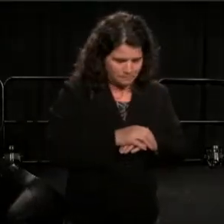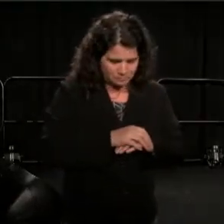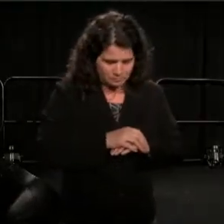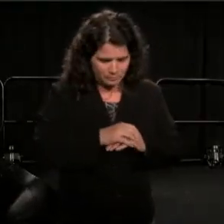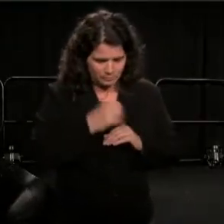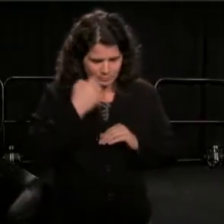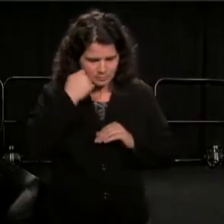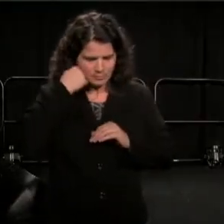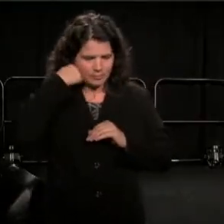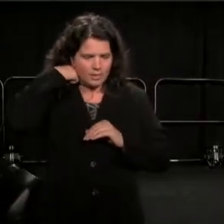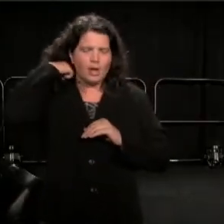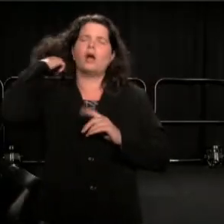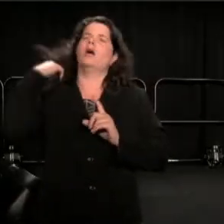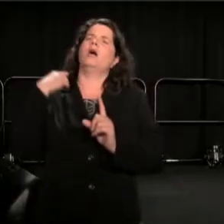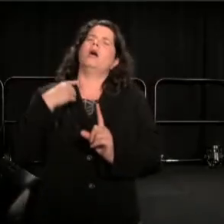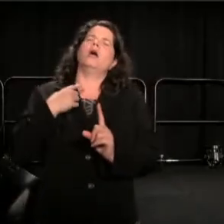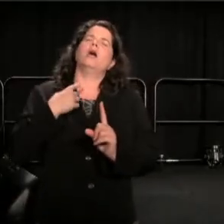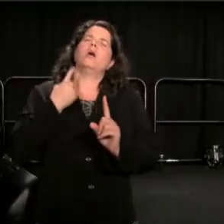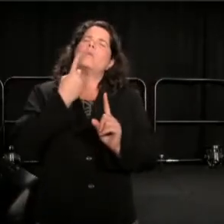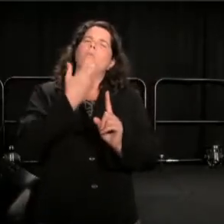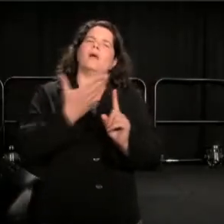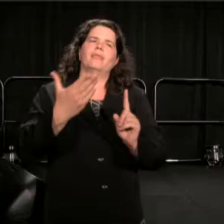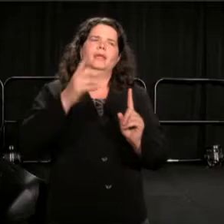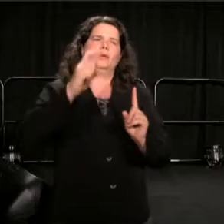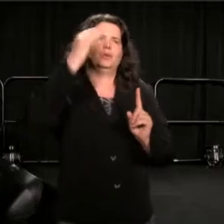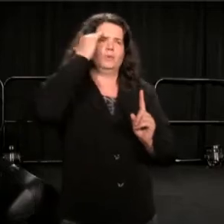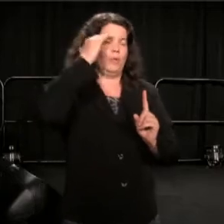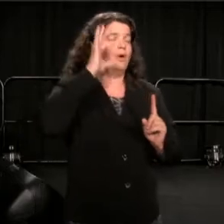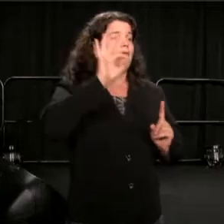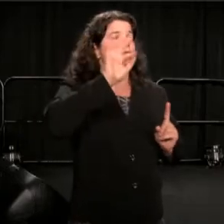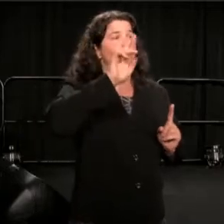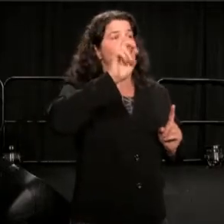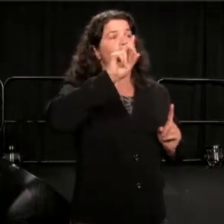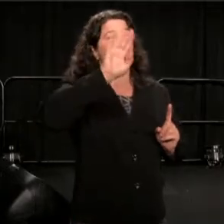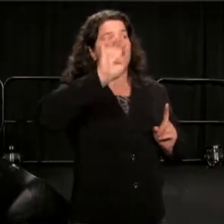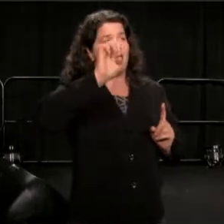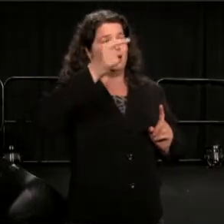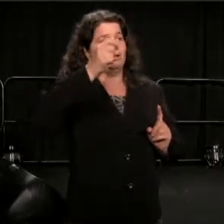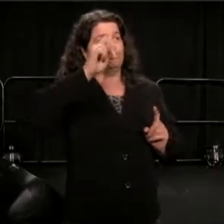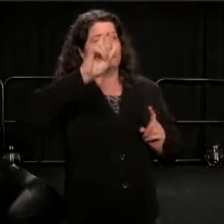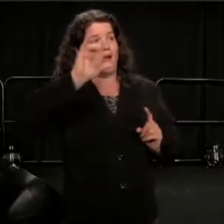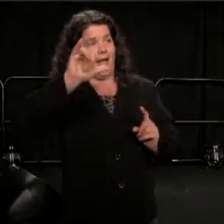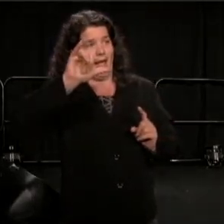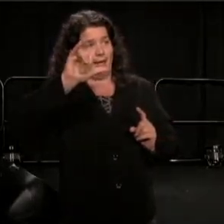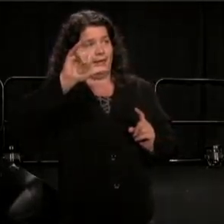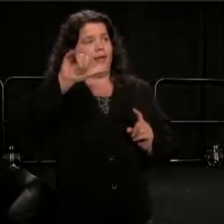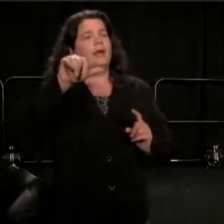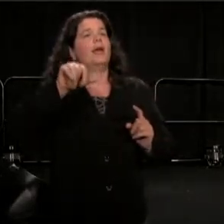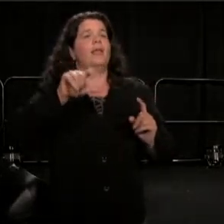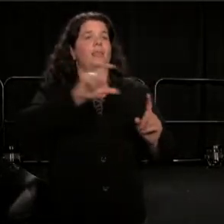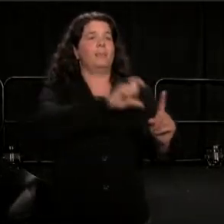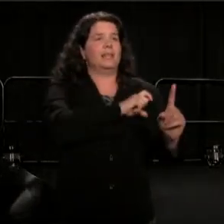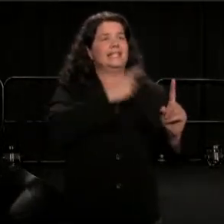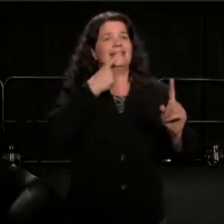the story about Freddie Gray, is that he had made eye contact with the police officers and this is what started the interaction.